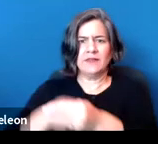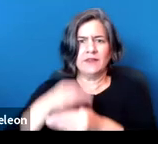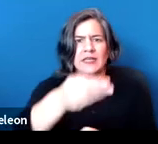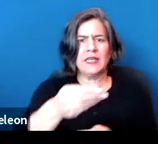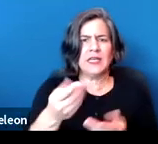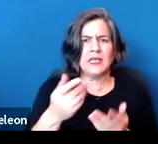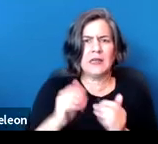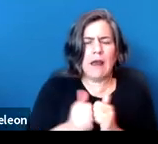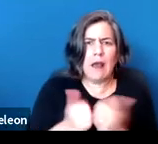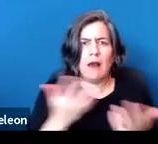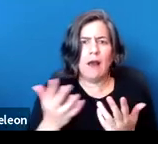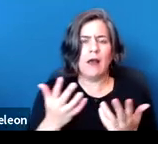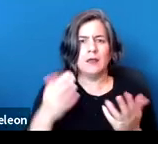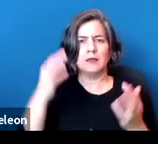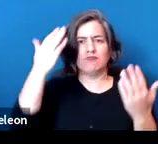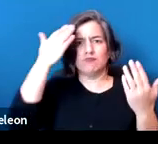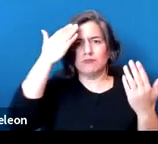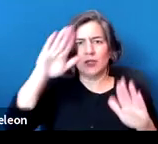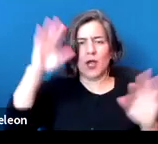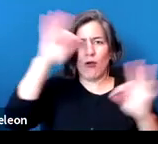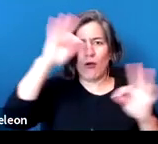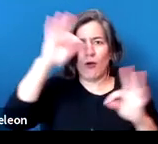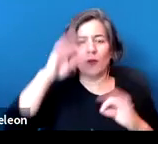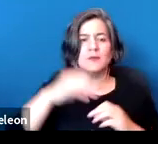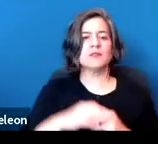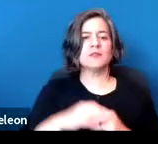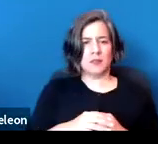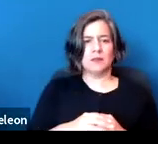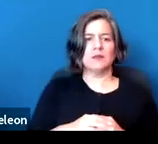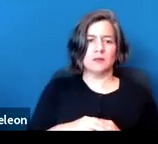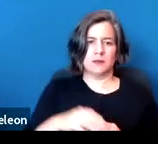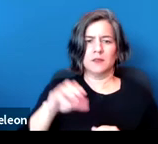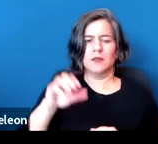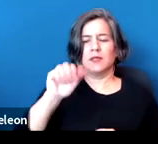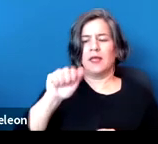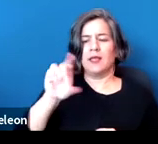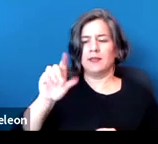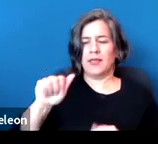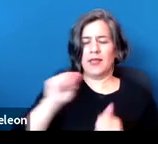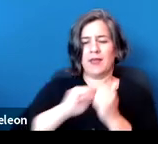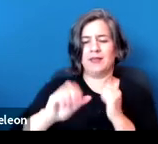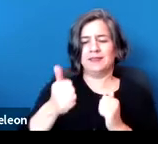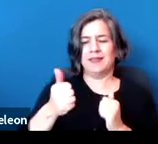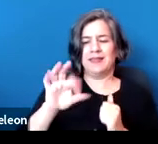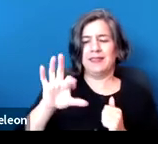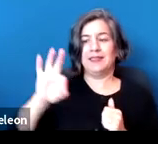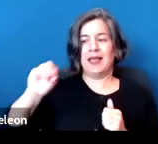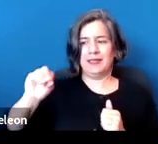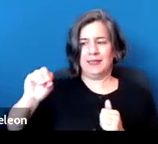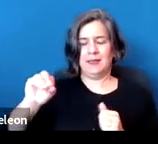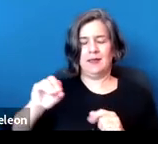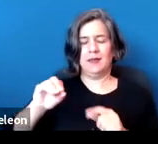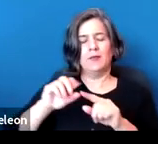So the Americans with Disabilities Act was actually passed in 1990, but like many laws,